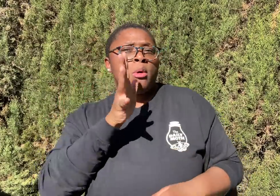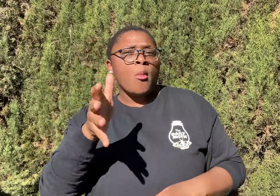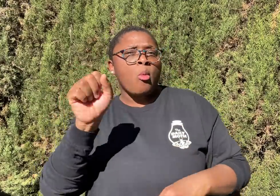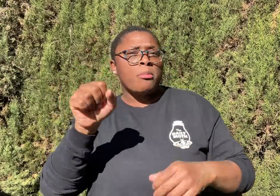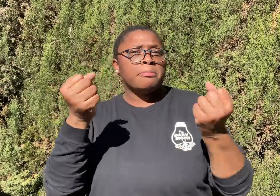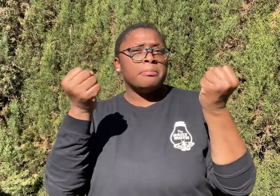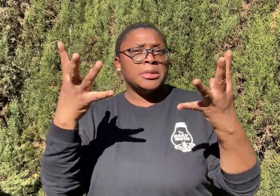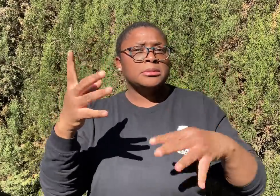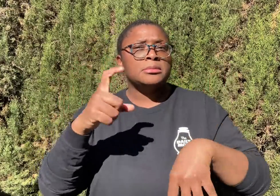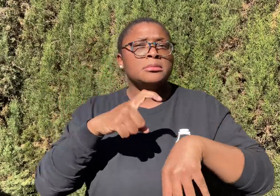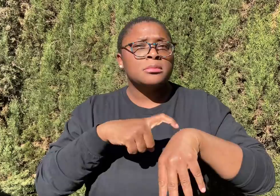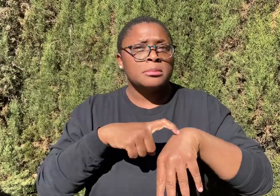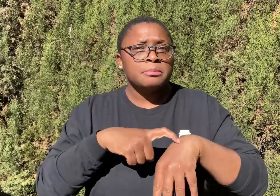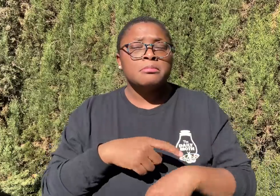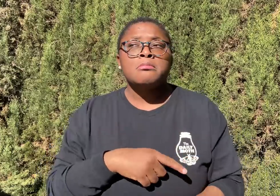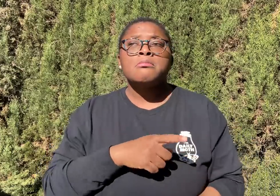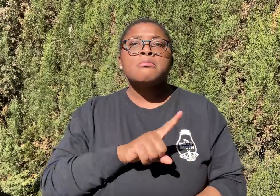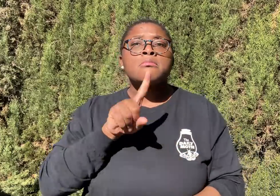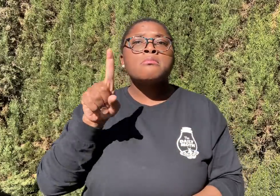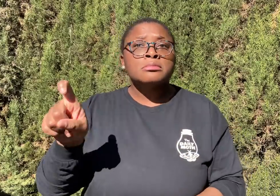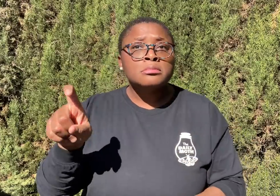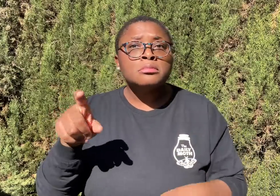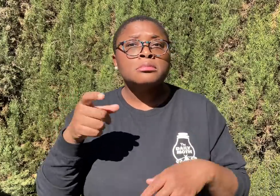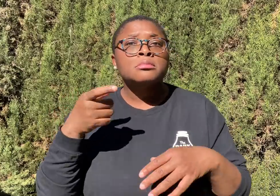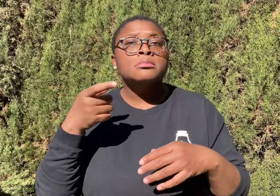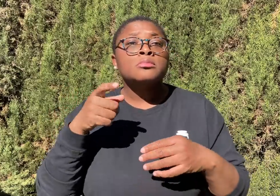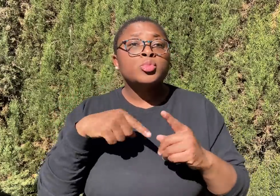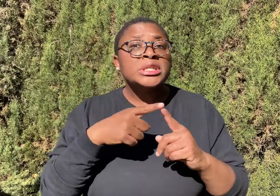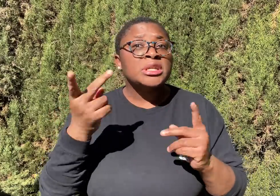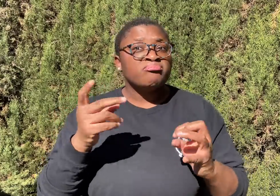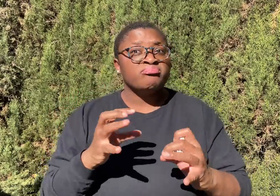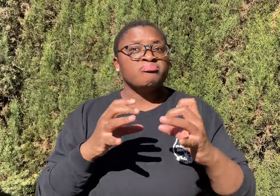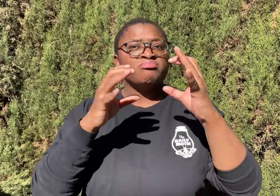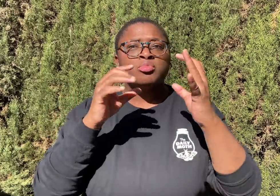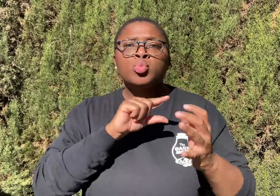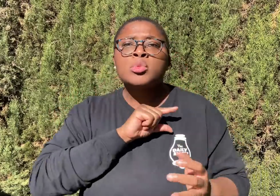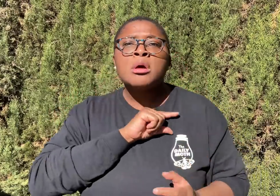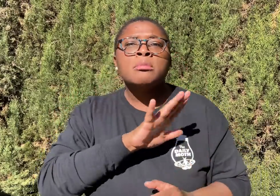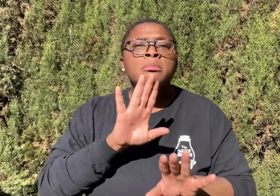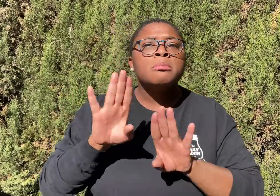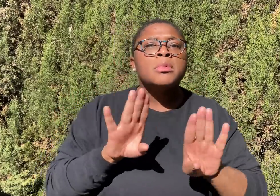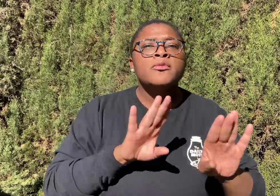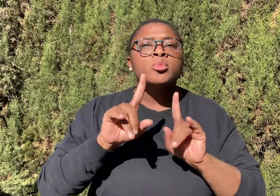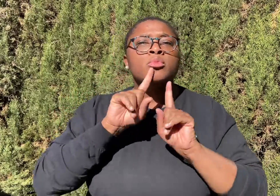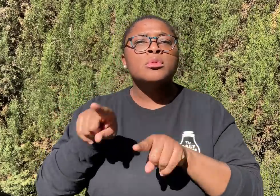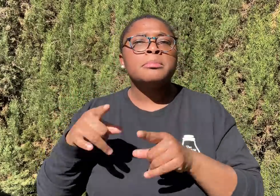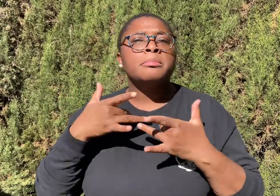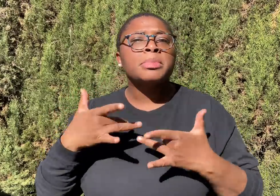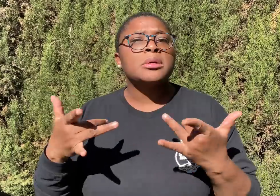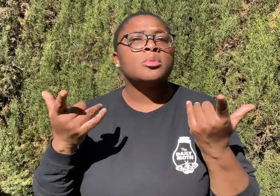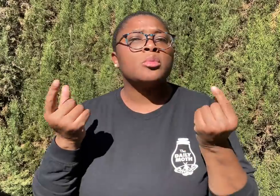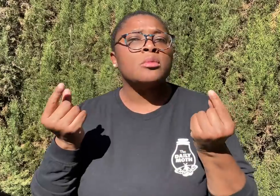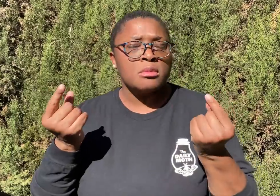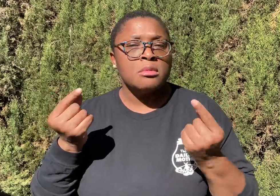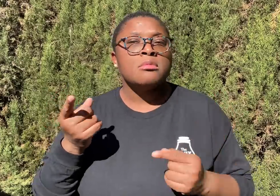Pam said yes, many times. Pam was asked how Grant usually reacted whenever there were conflicts.